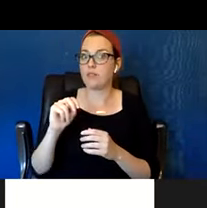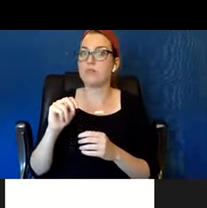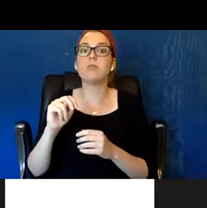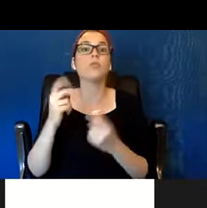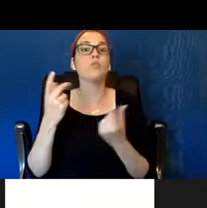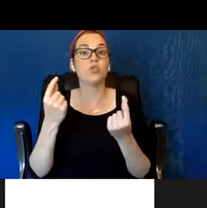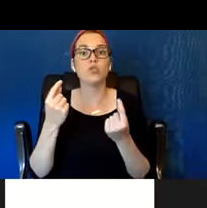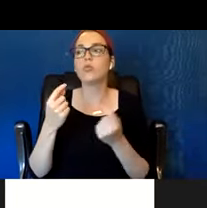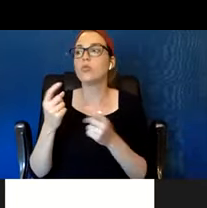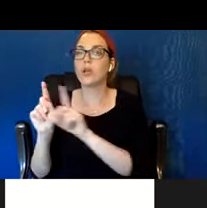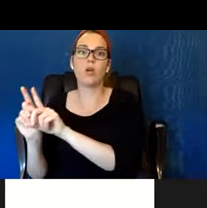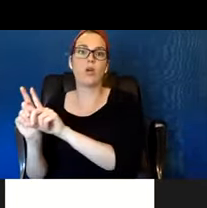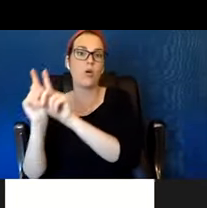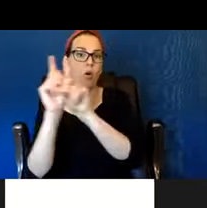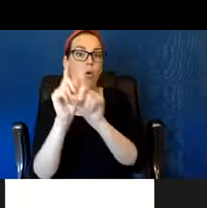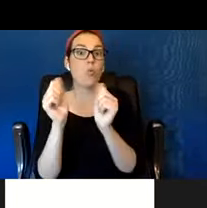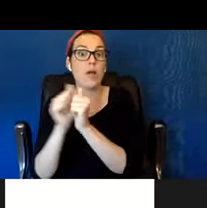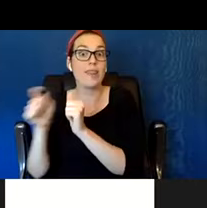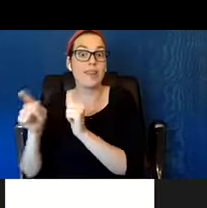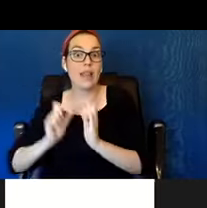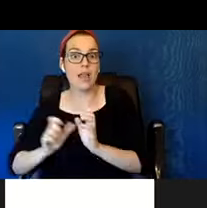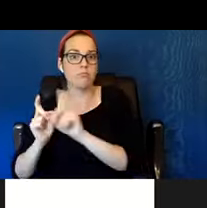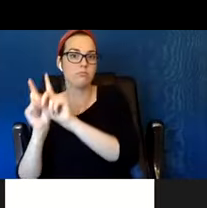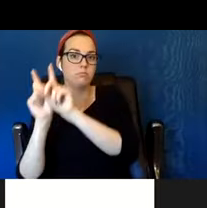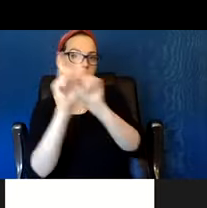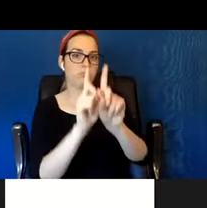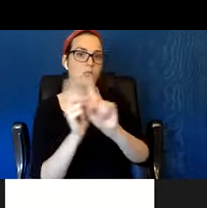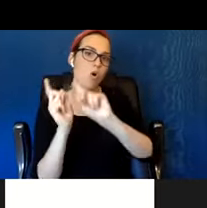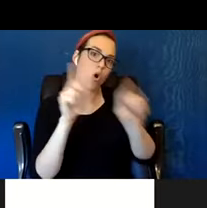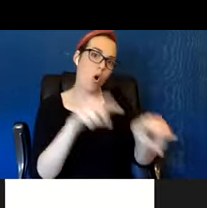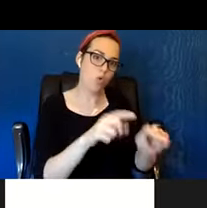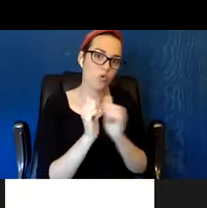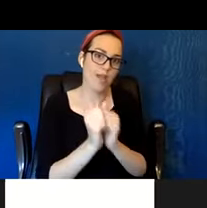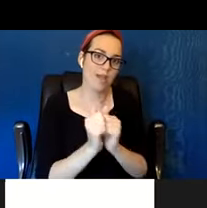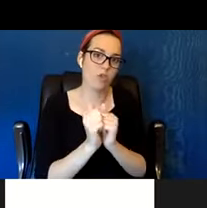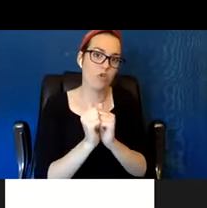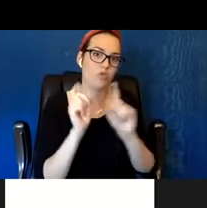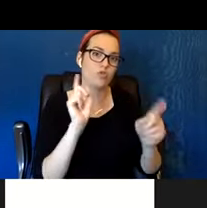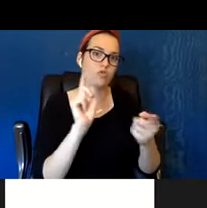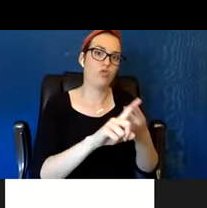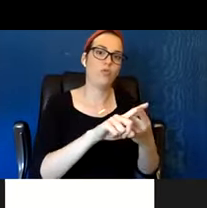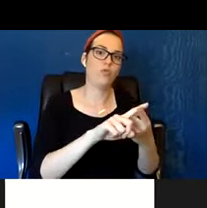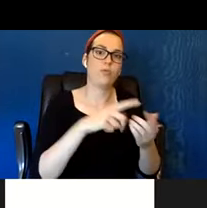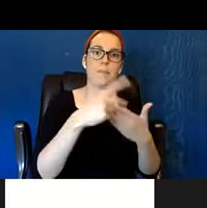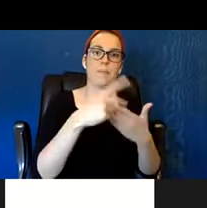and we try to reconnect them with the agency again. If they don't wanna be part of that agency again,